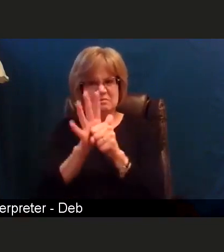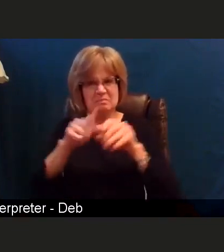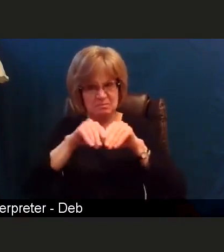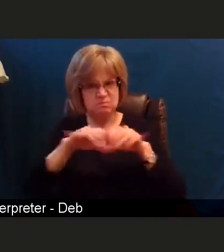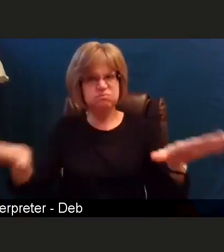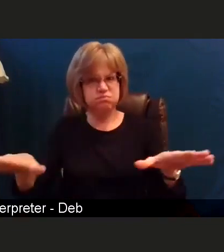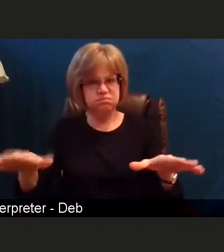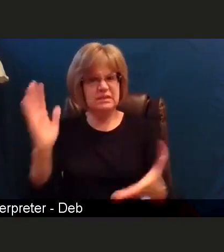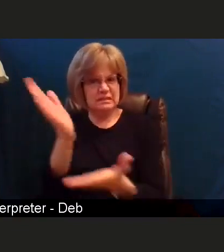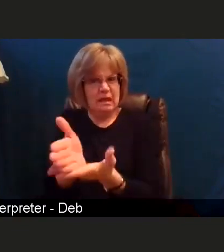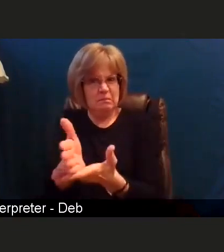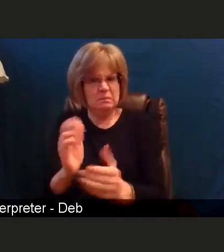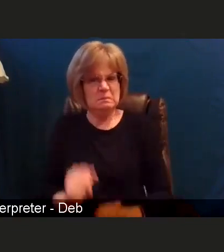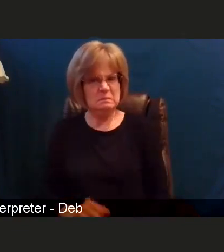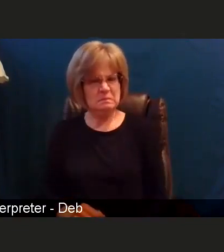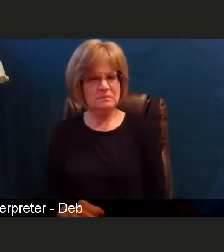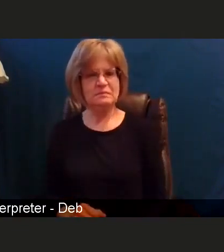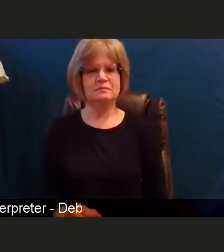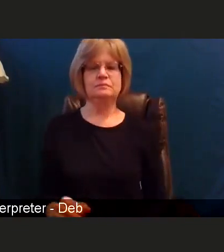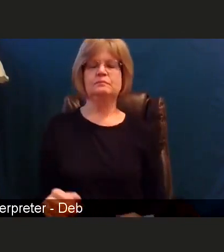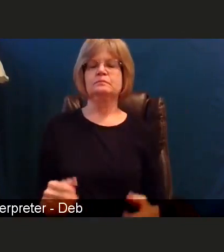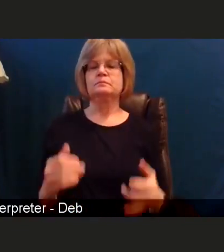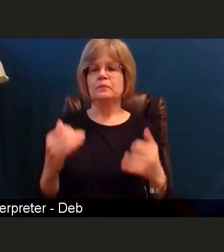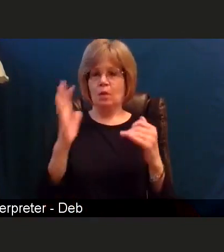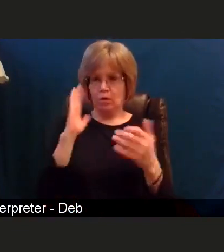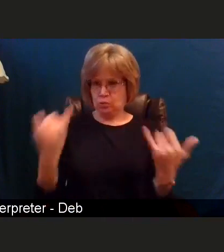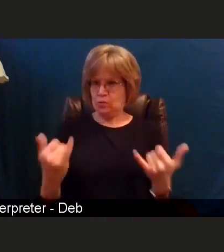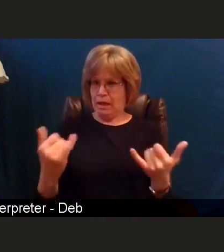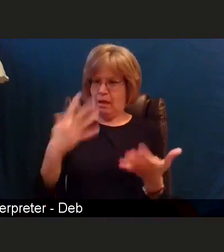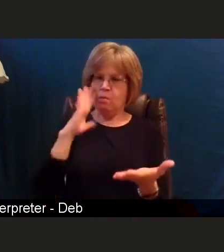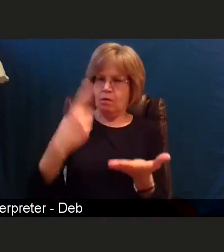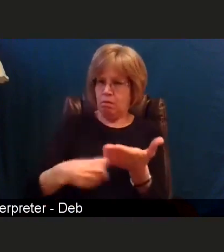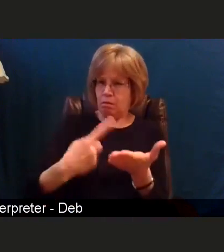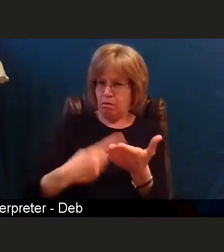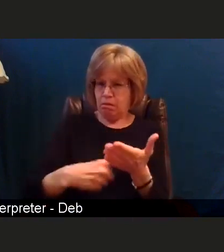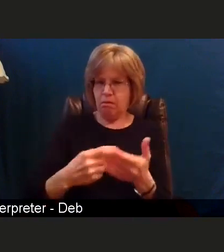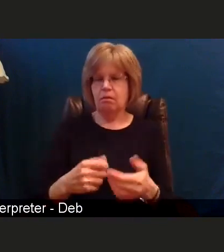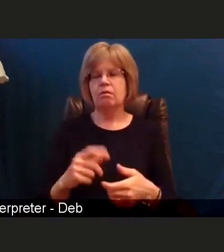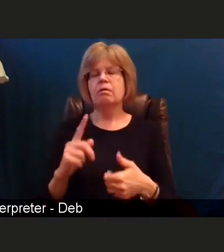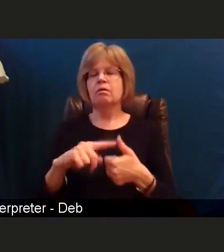Today, we're gonna talk about a few things. We're gonna talk about our continued focus on COVID